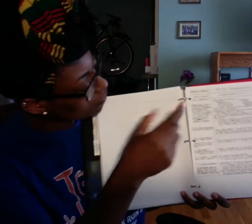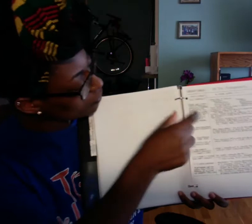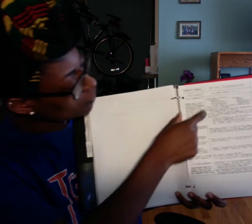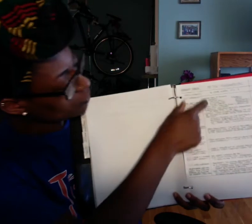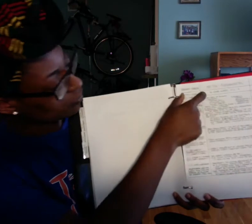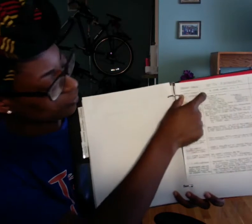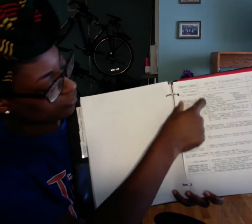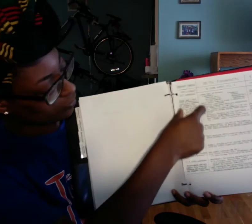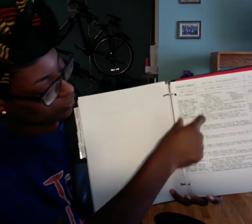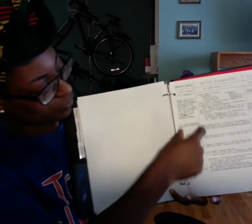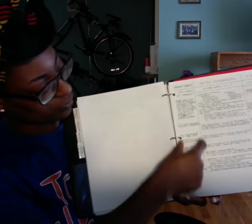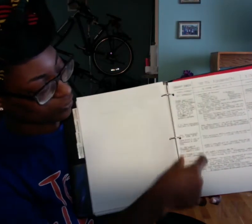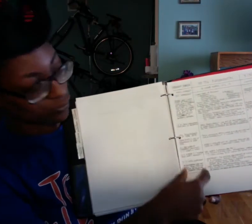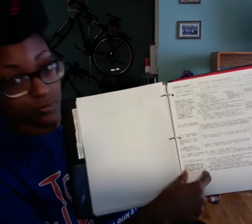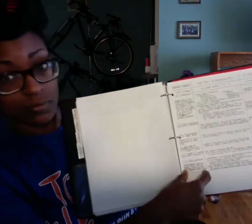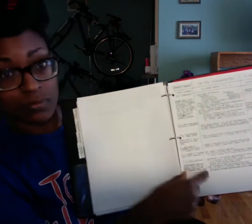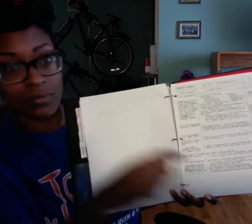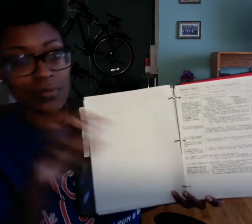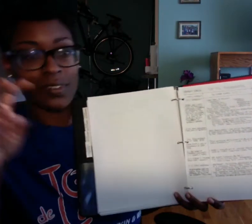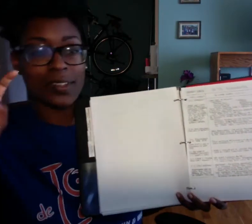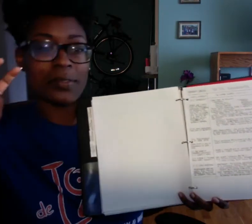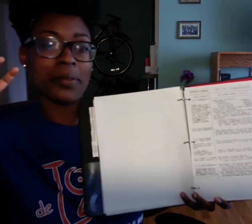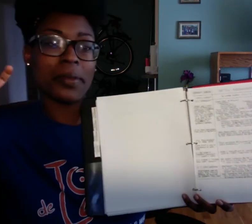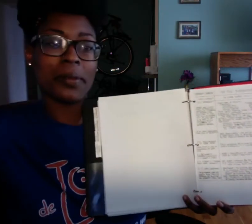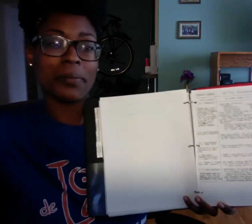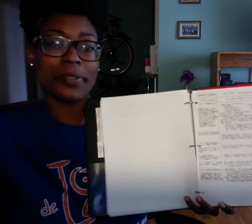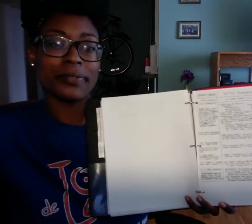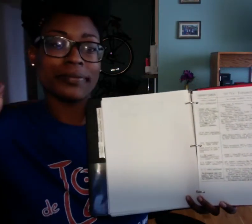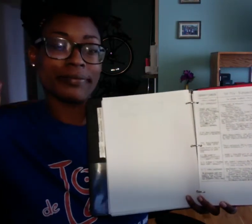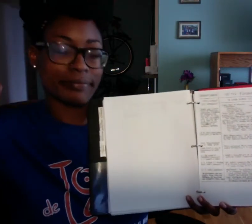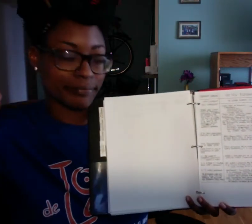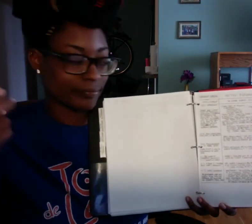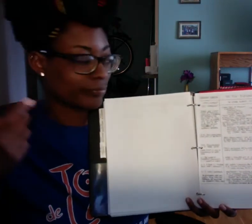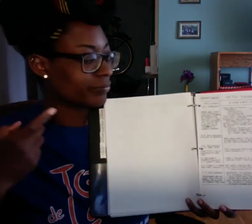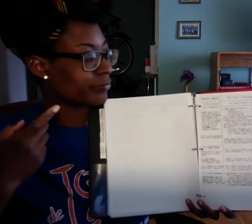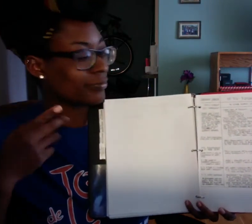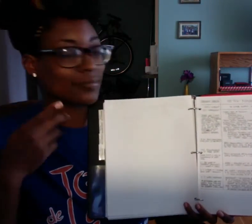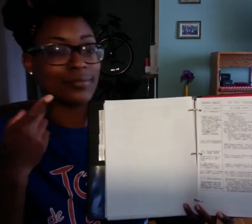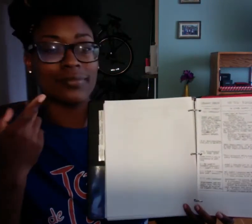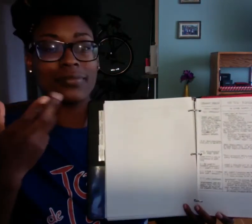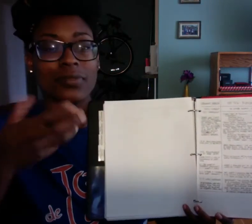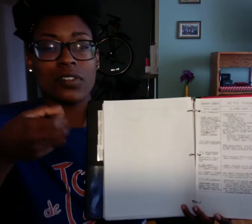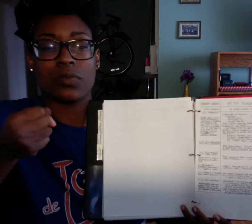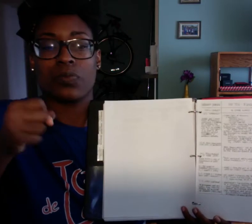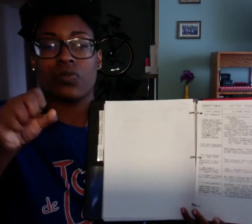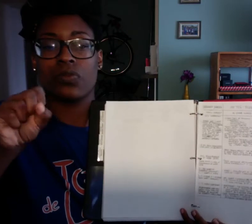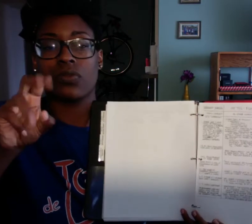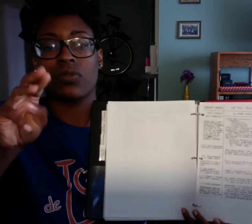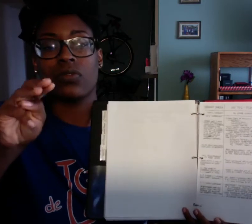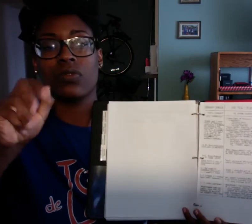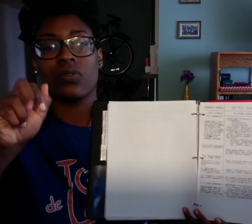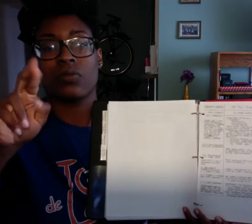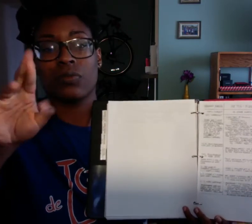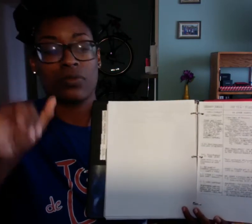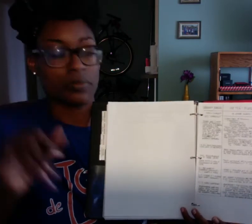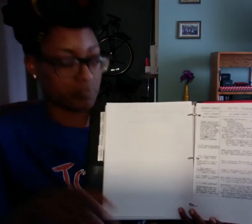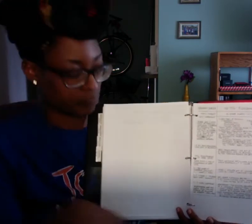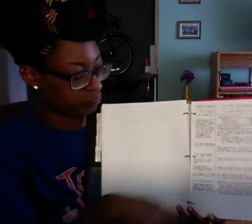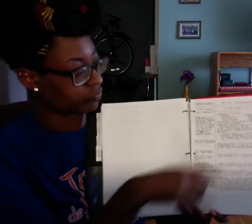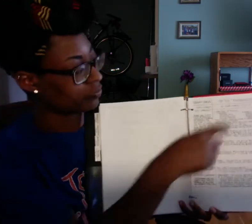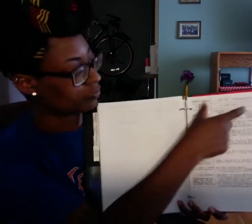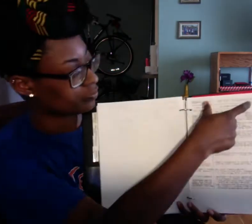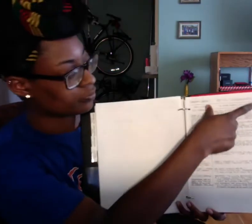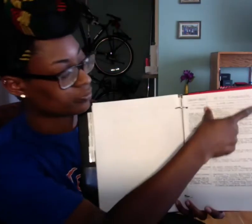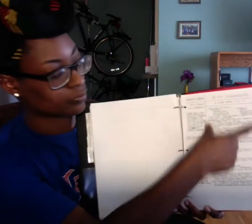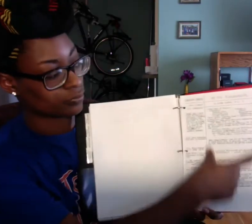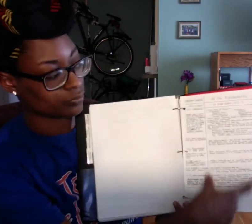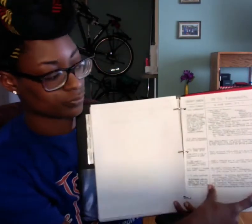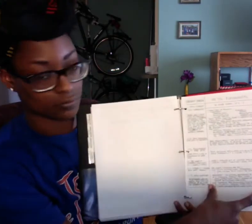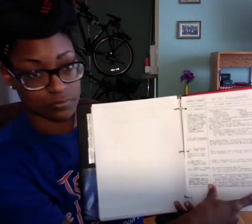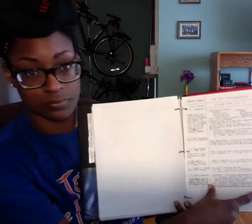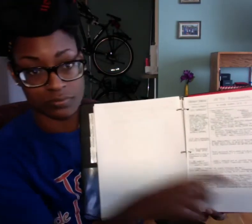You can see here this first column represents the topic or kind've the summary of what's